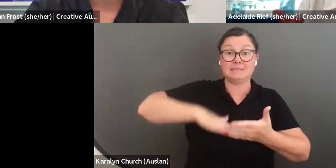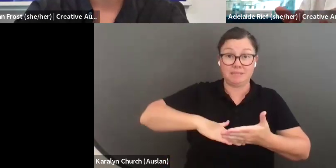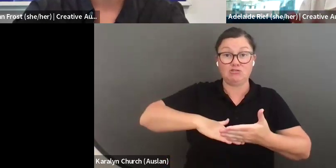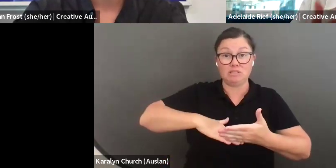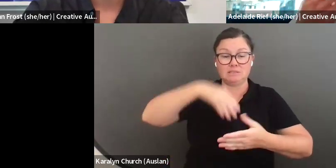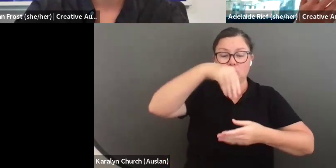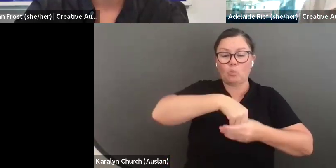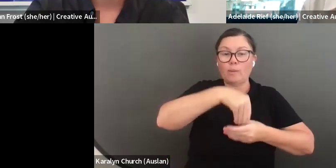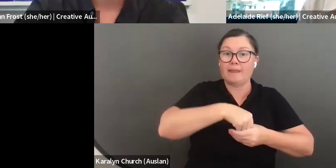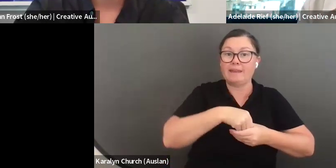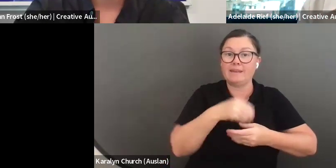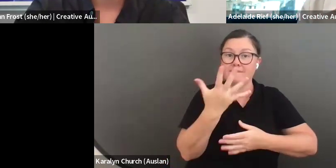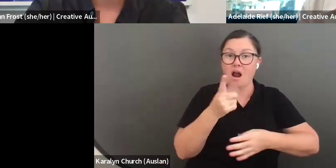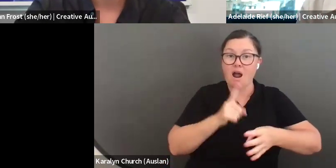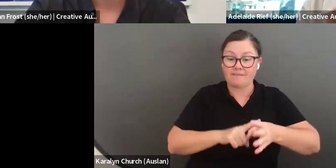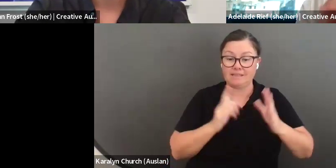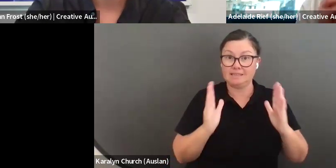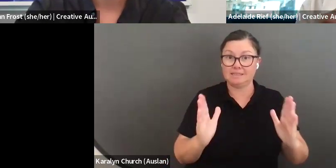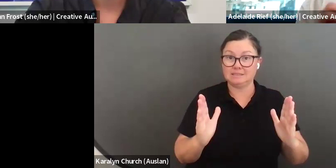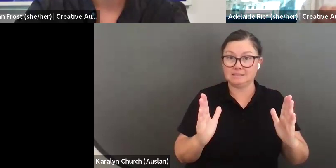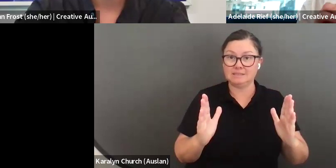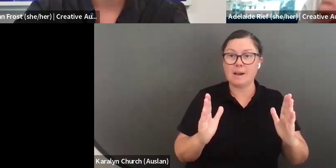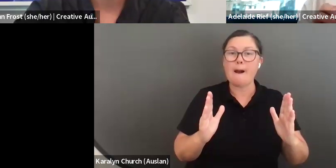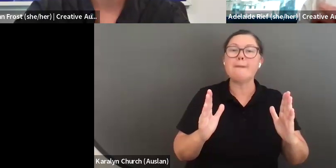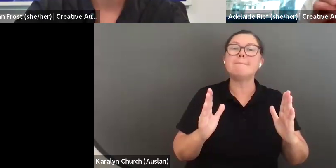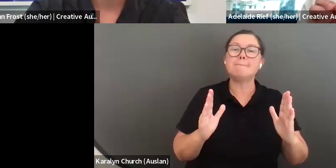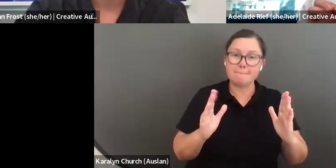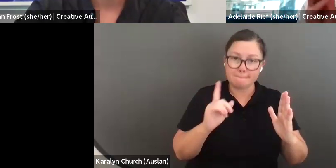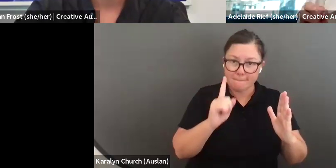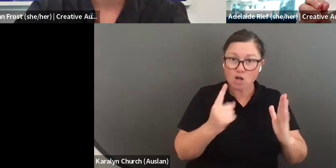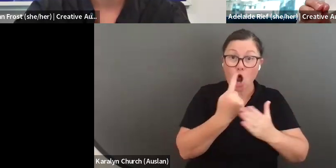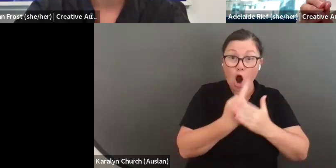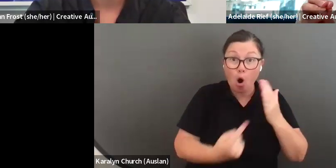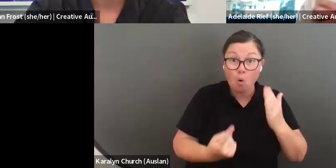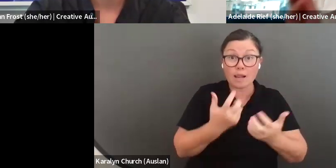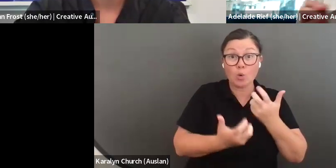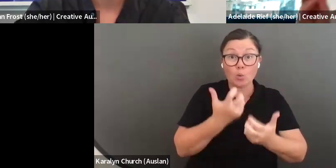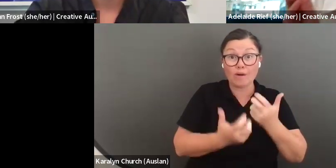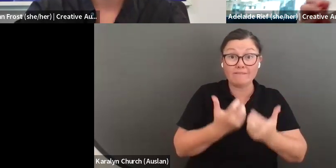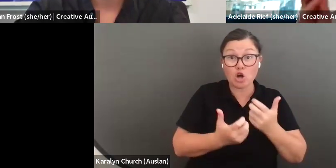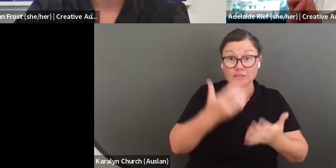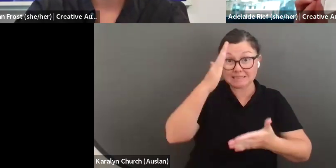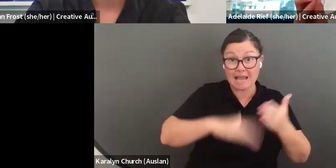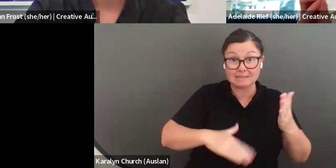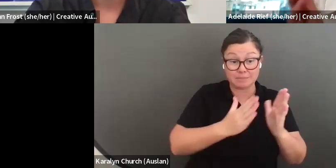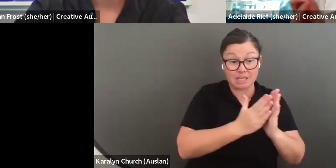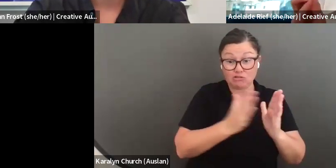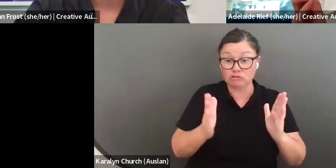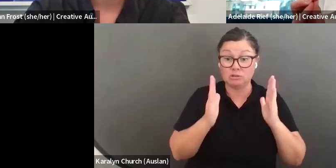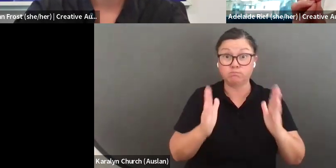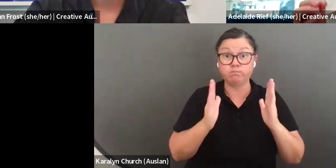to be - have a minimum of five years six experience in the arts and cultural sector. You can include your experience at university